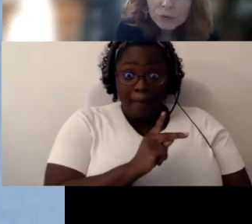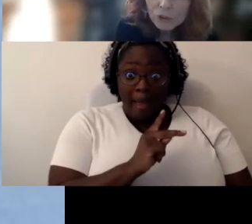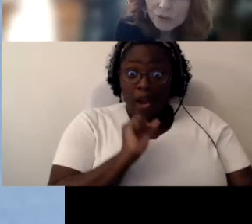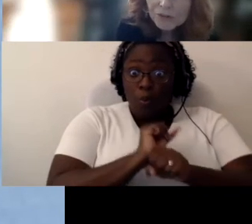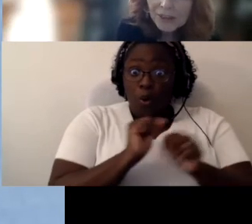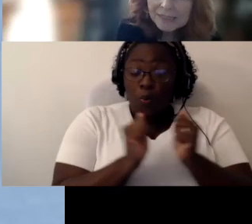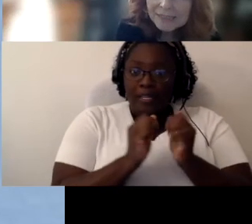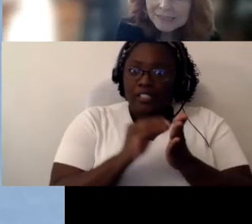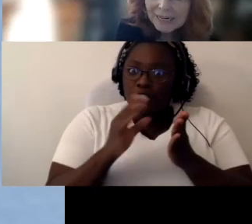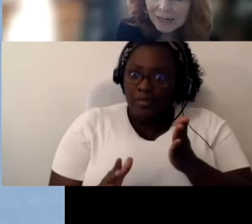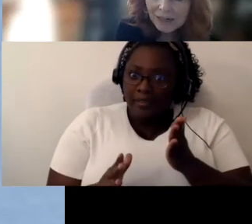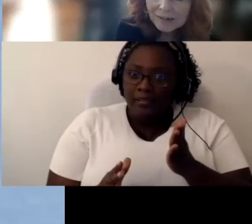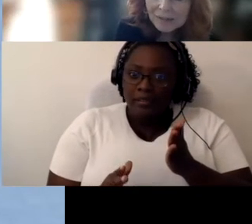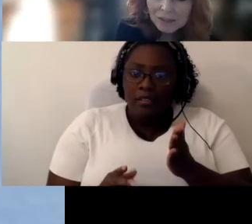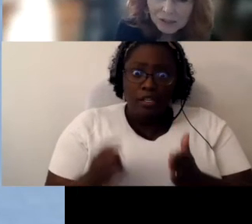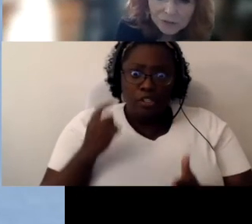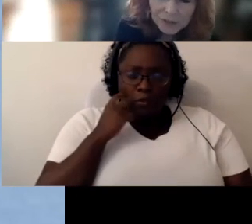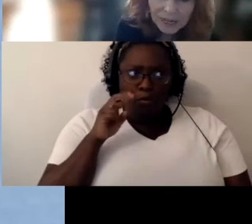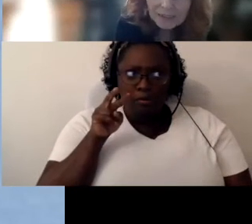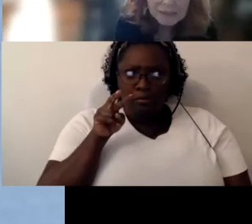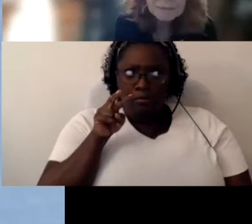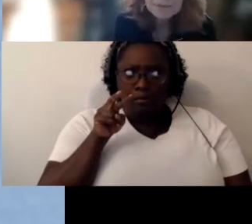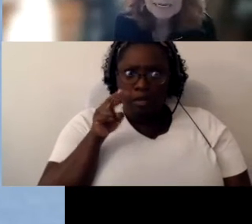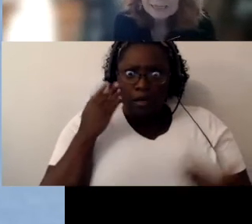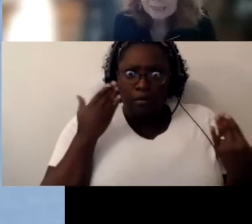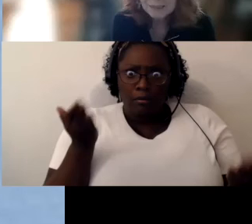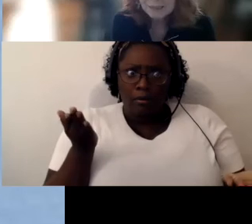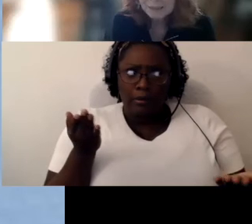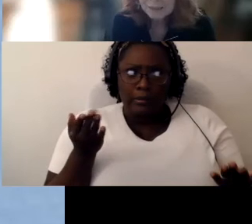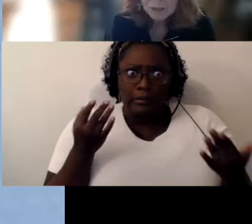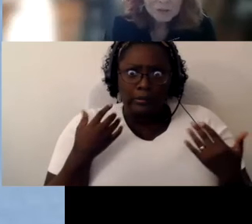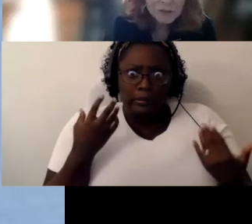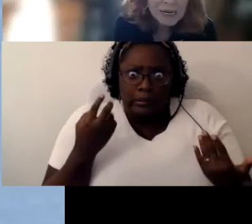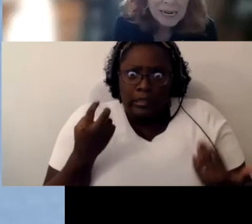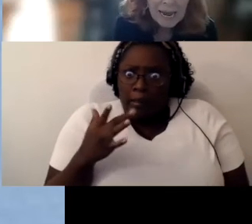you work with you students. You look for that stare. Look for that blankness and then ask